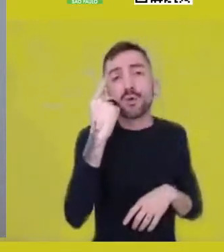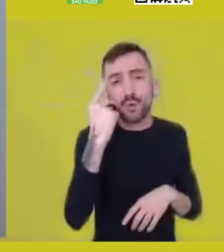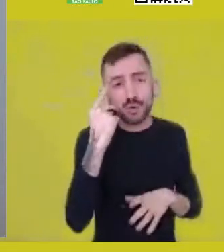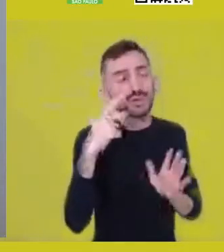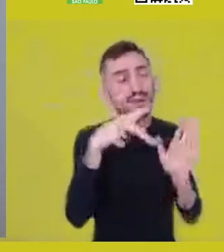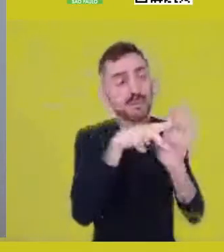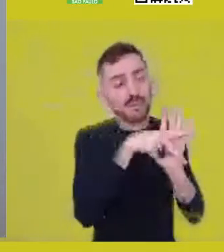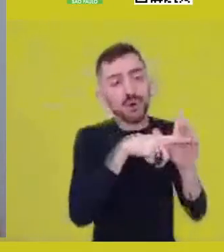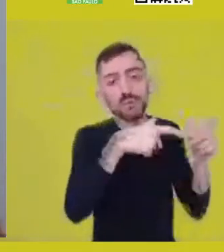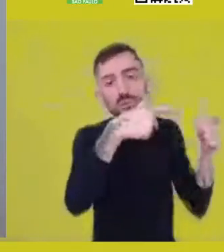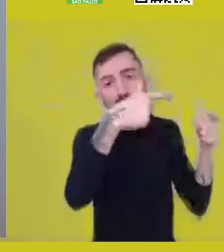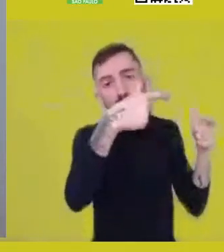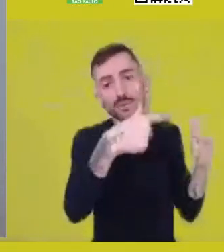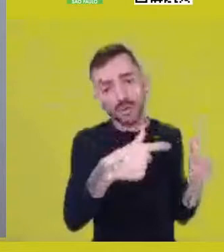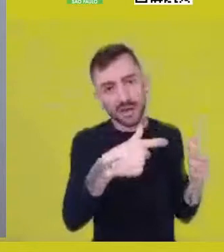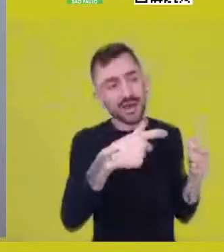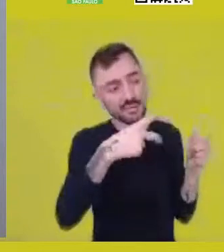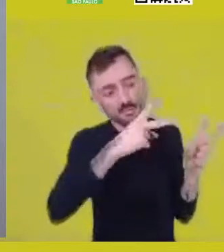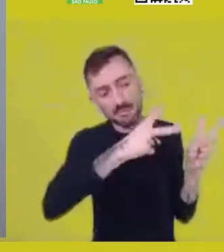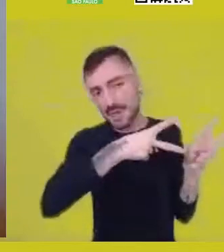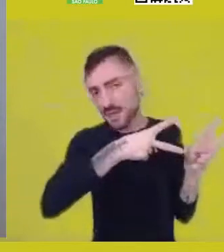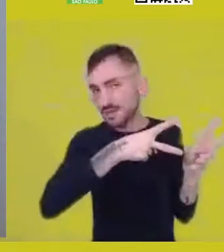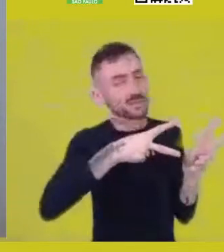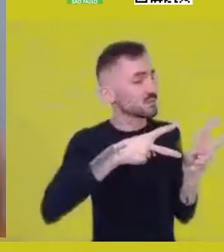In that sense, it is very different